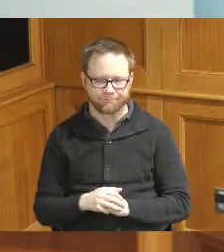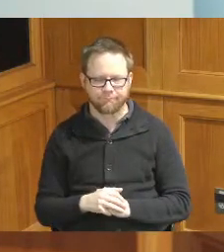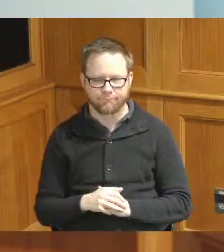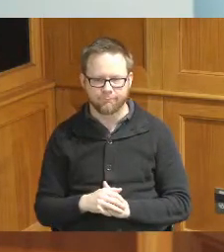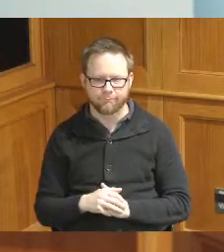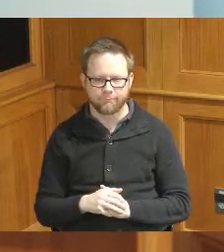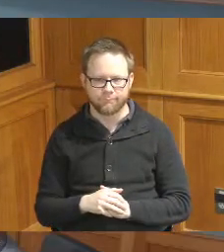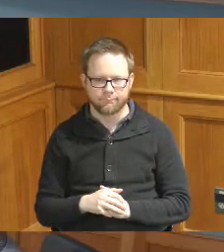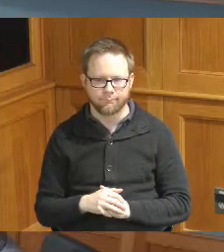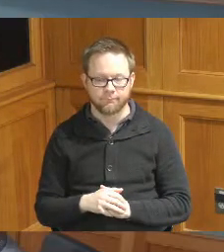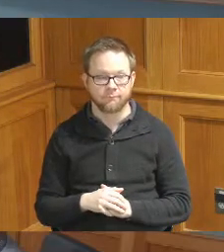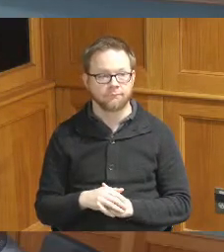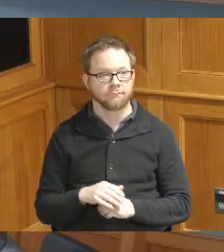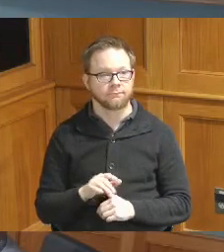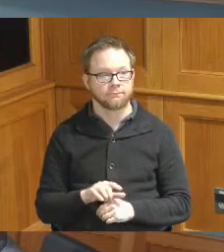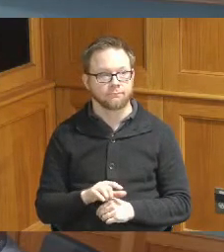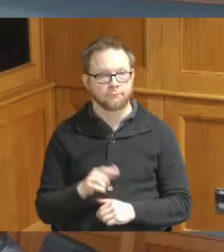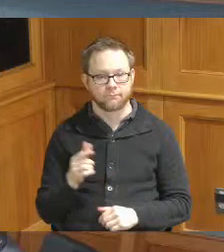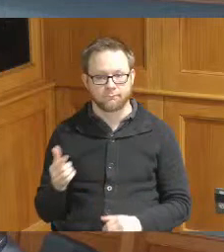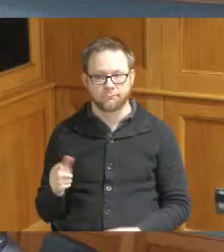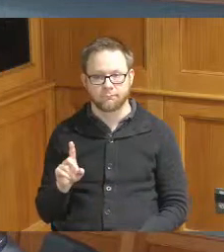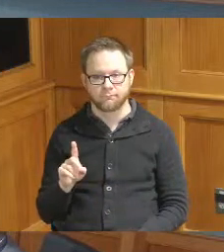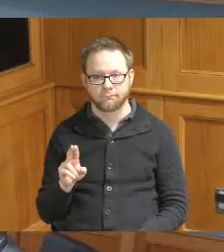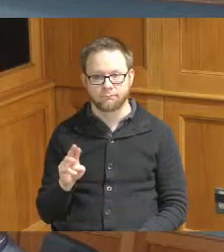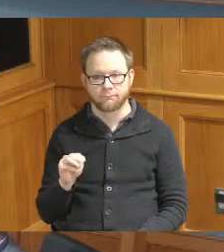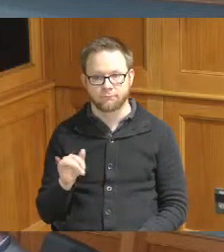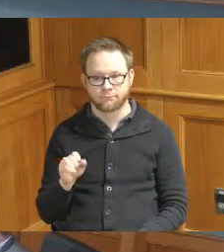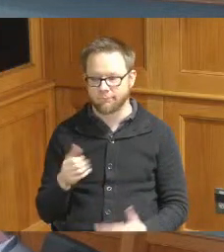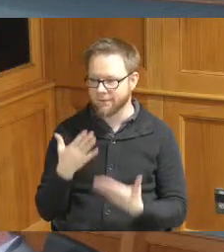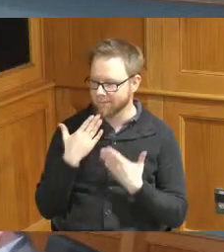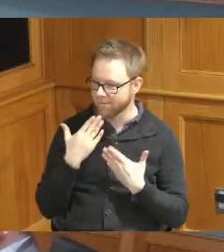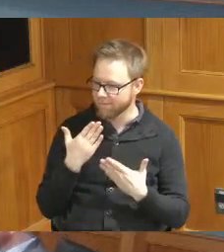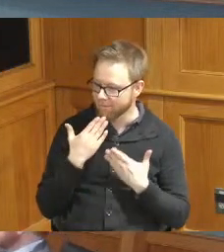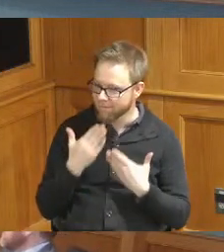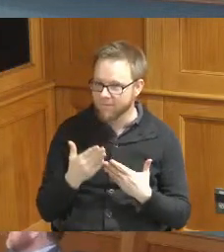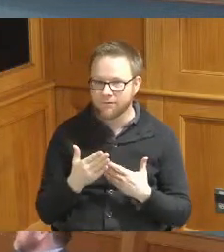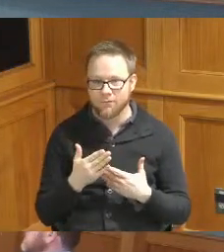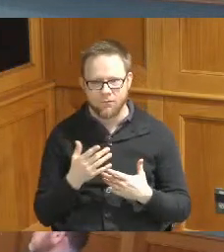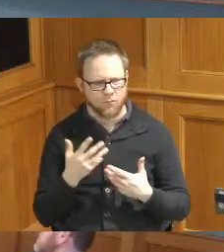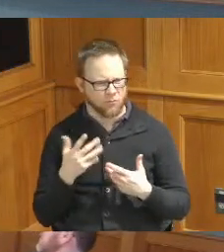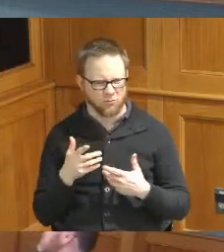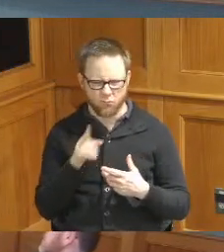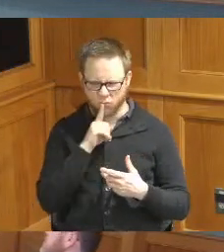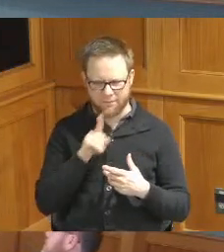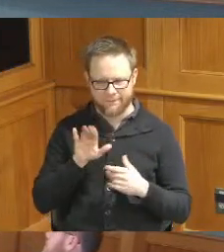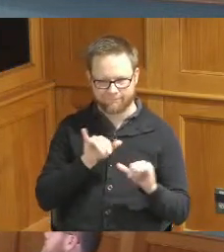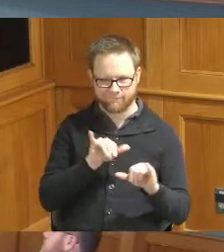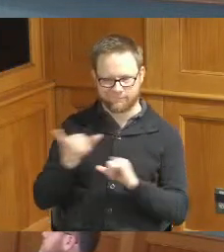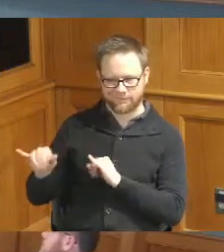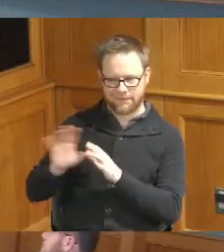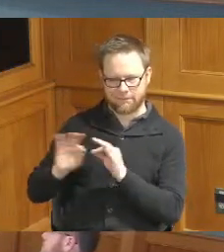Commissioner Dumas thank you Madam chair you guys said a lot of what I had to say but I have a few